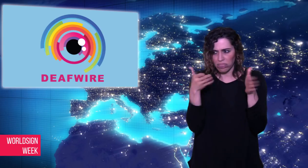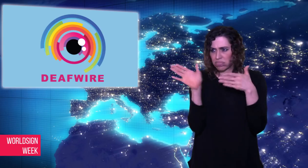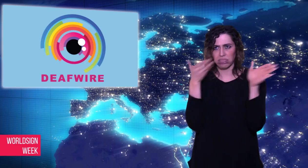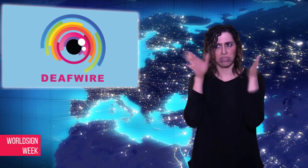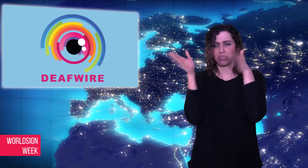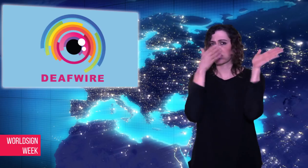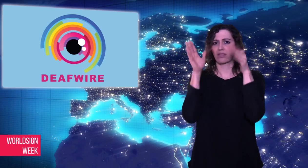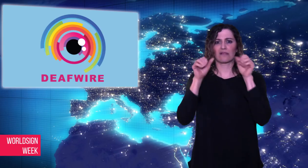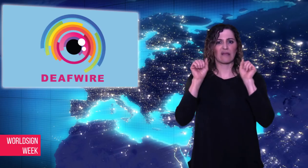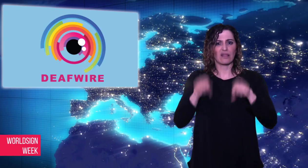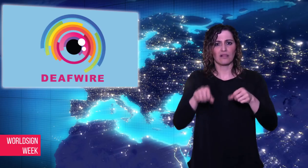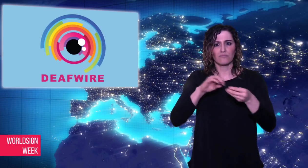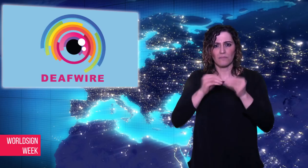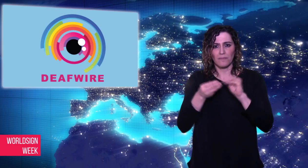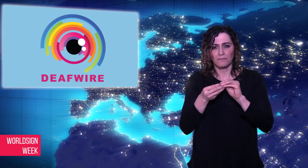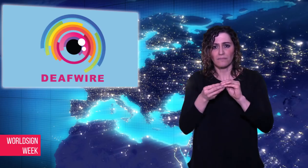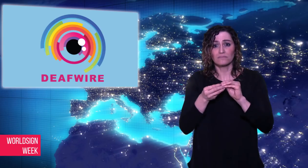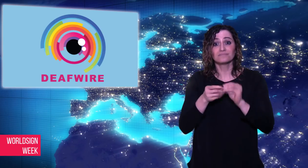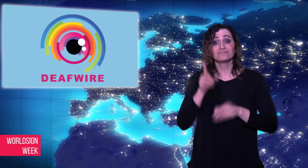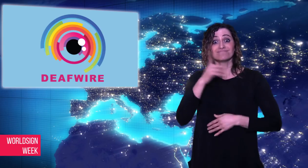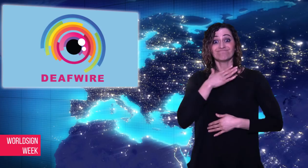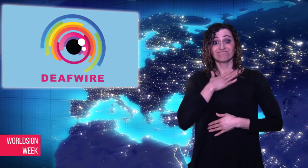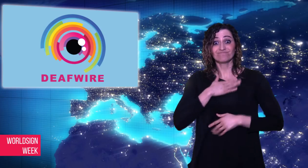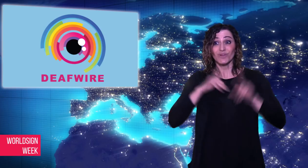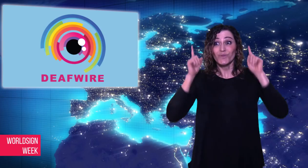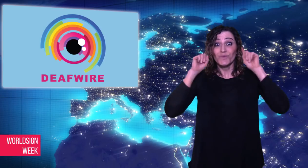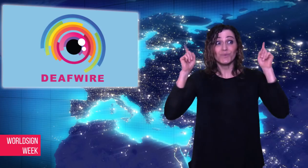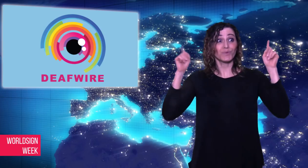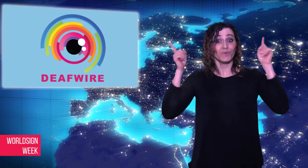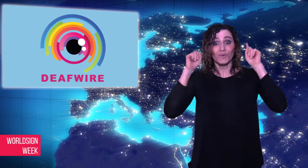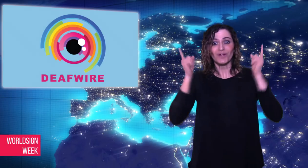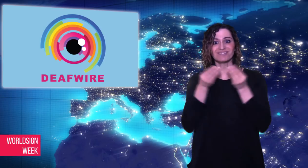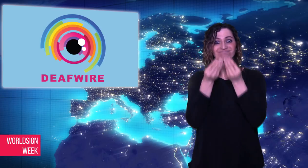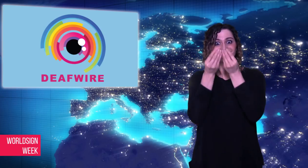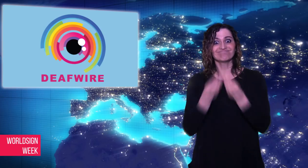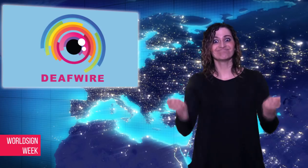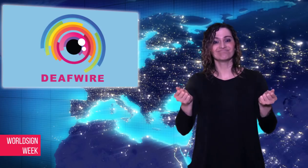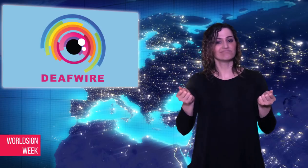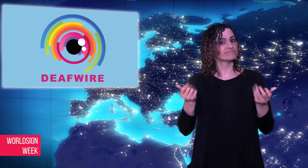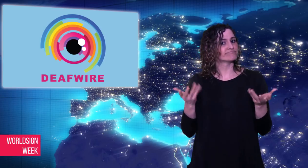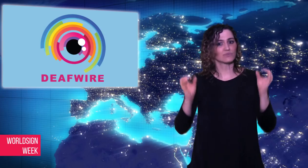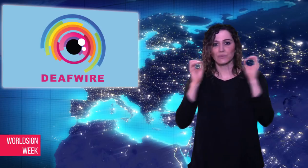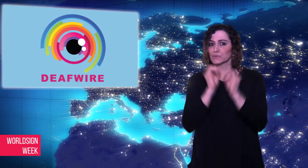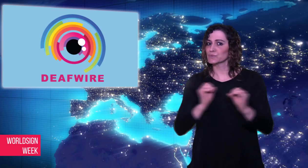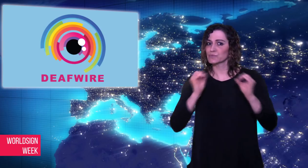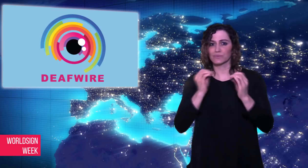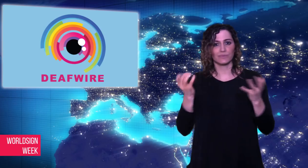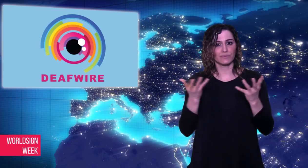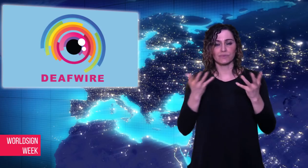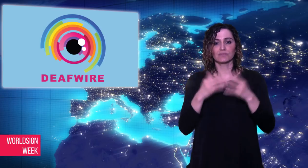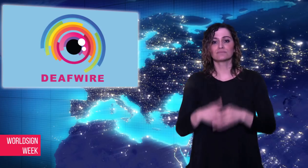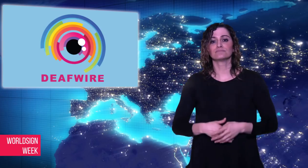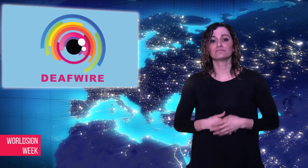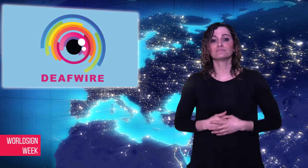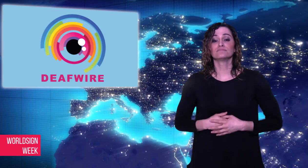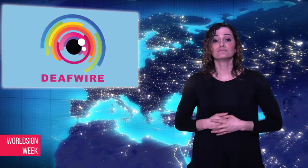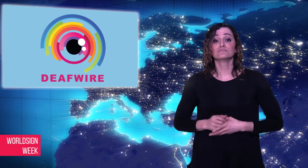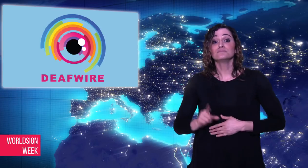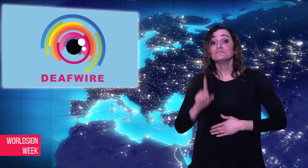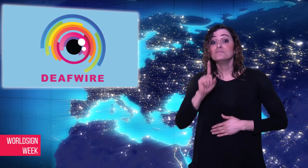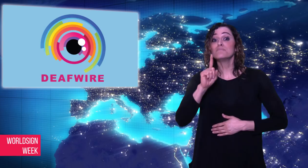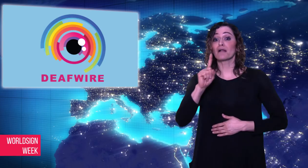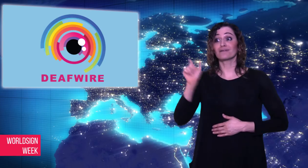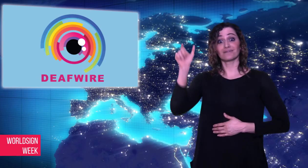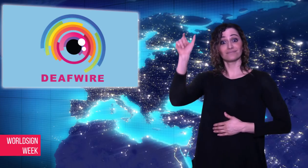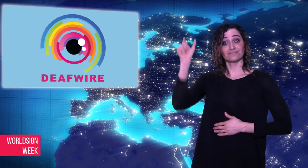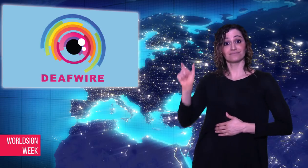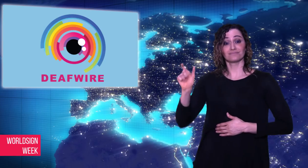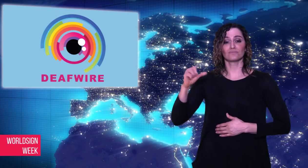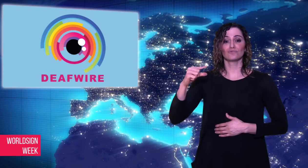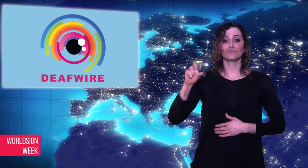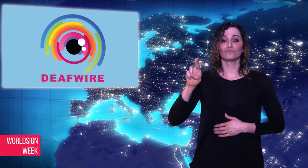from Auckland University in New Zealand